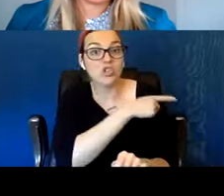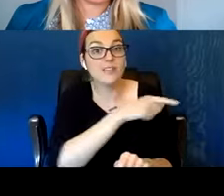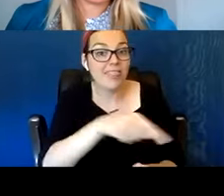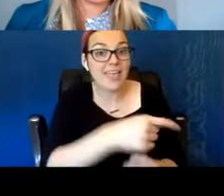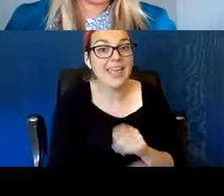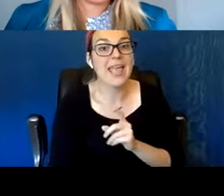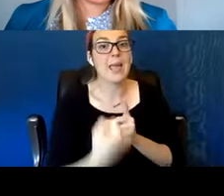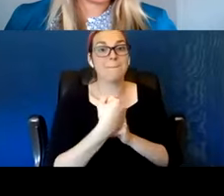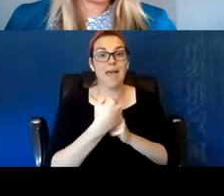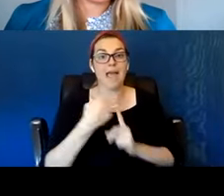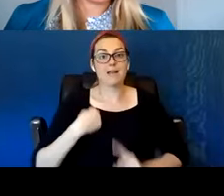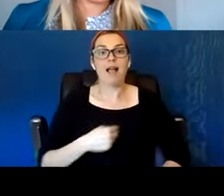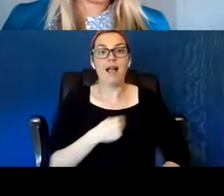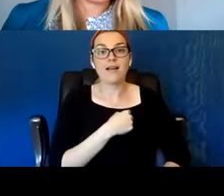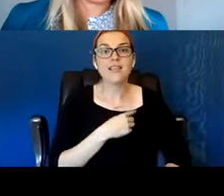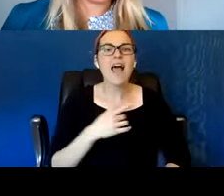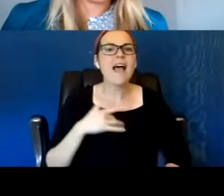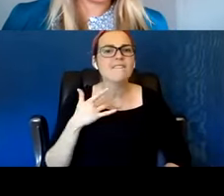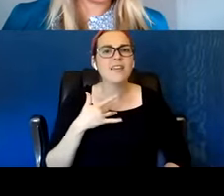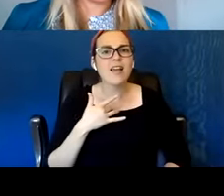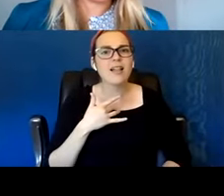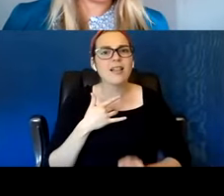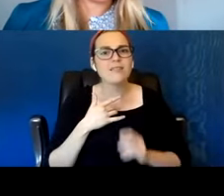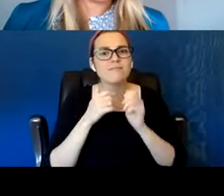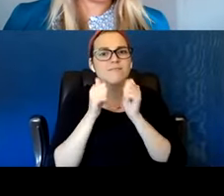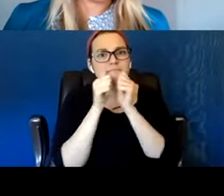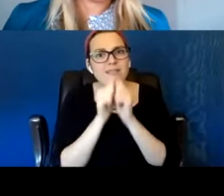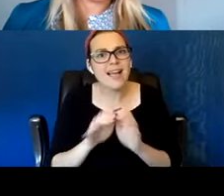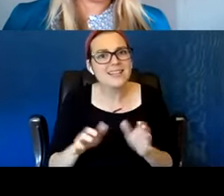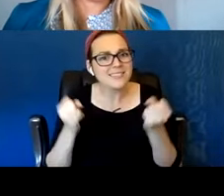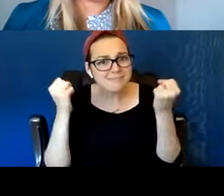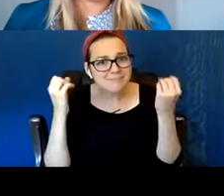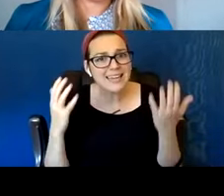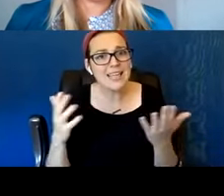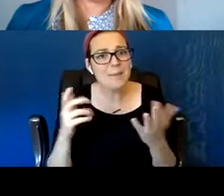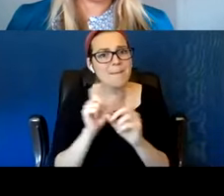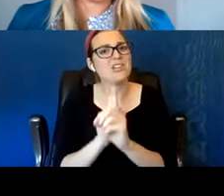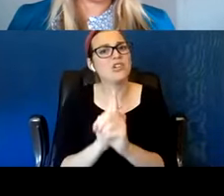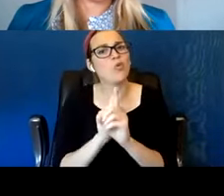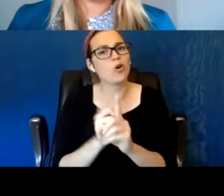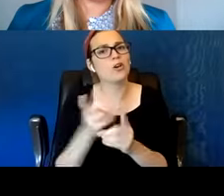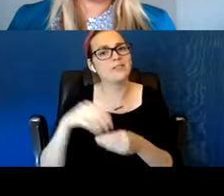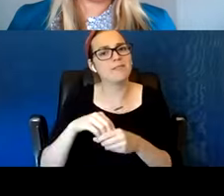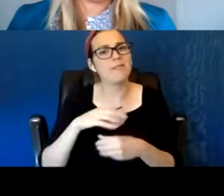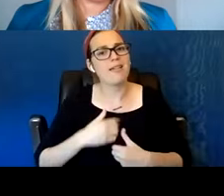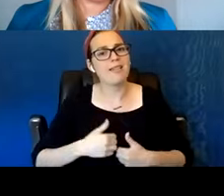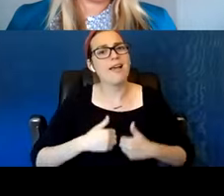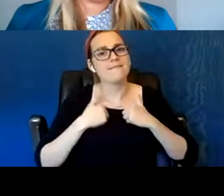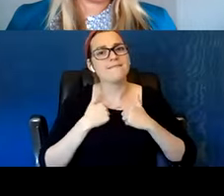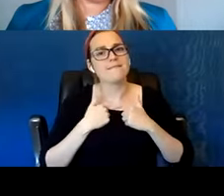of free mentors in my life. And I would say the majority of them have lived outside when I met them.